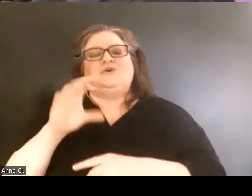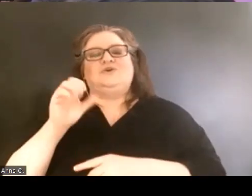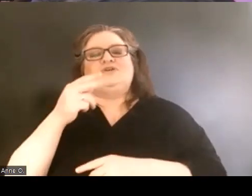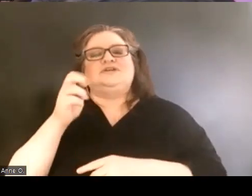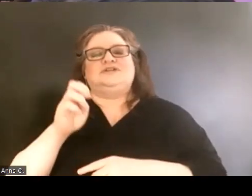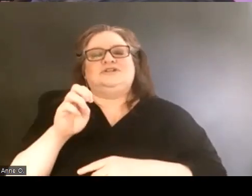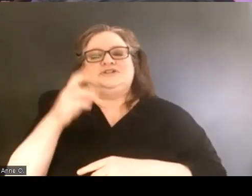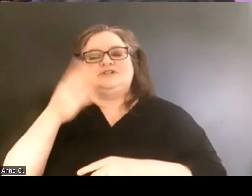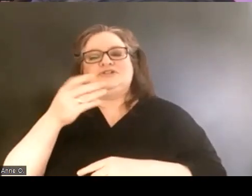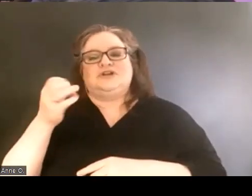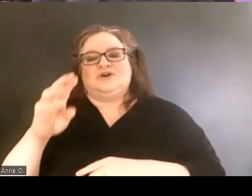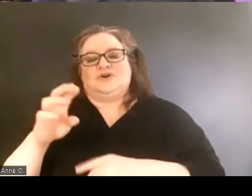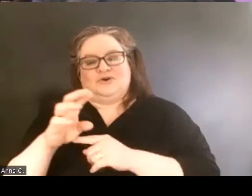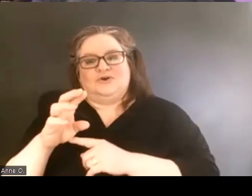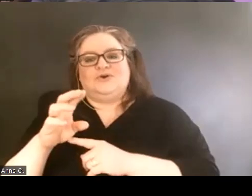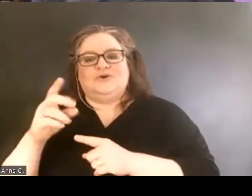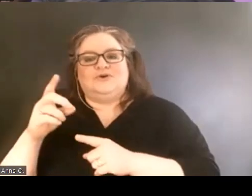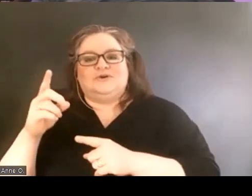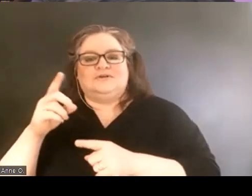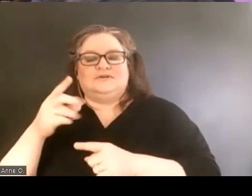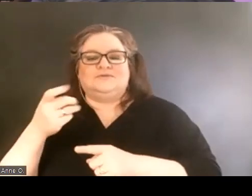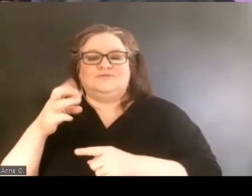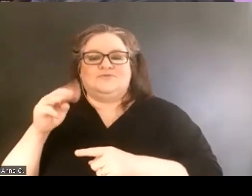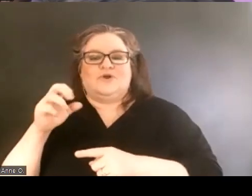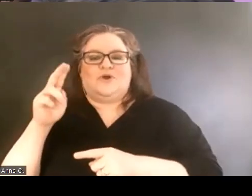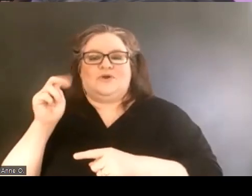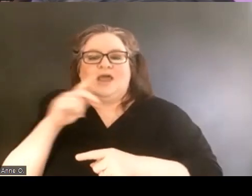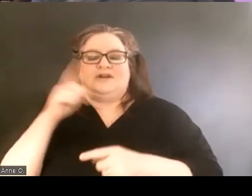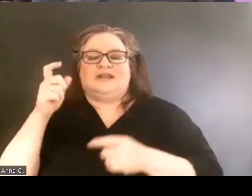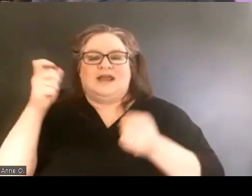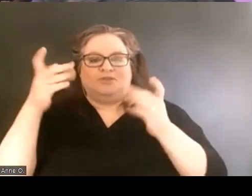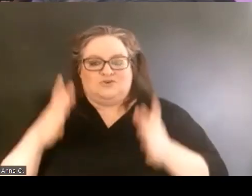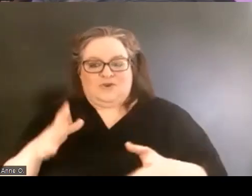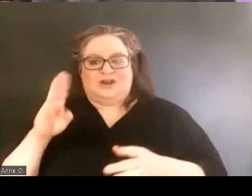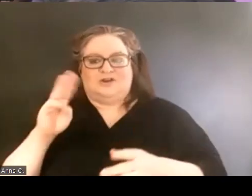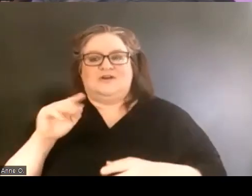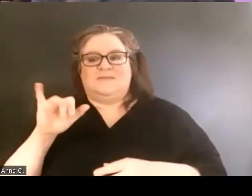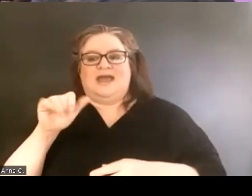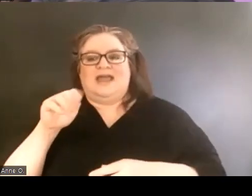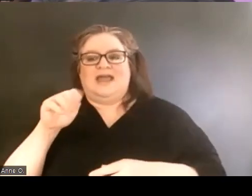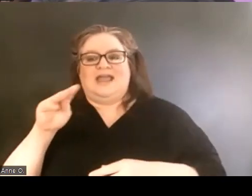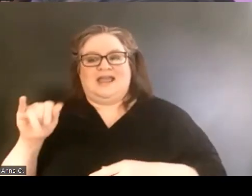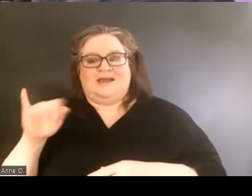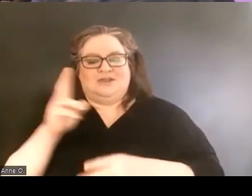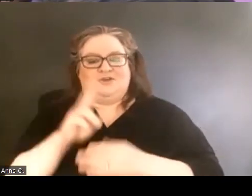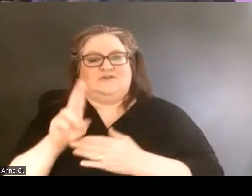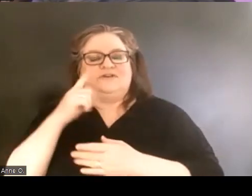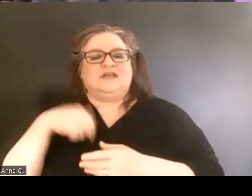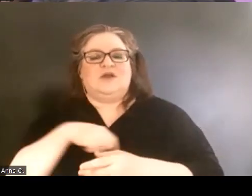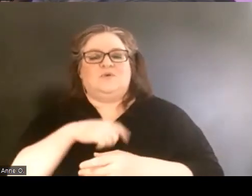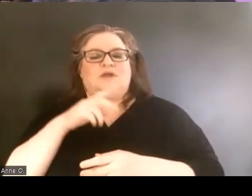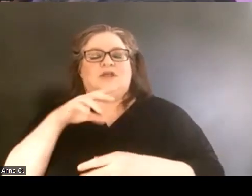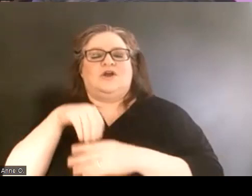for Student Disability Services at Miami University and we are located in Southwest Ohio